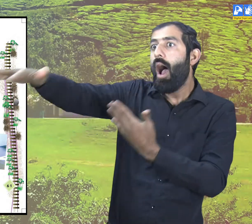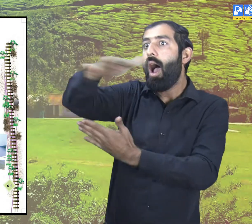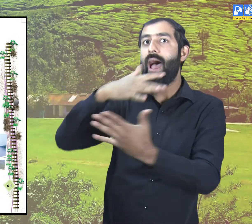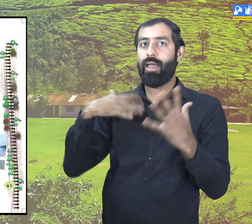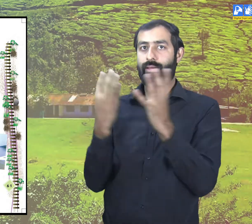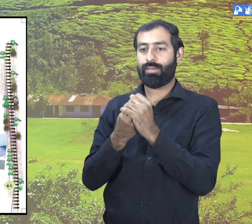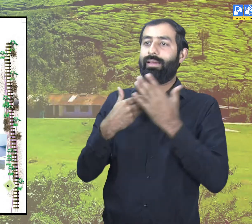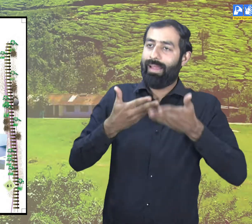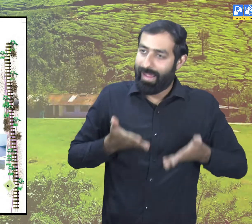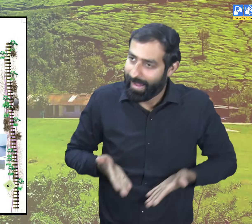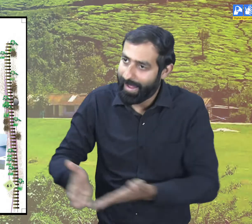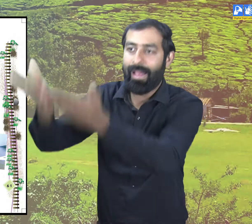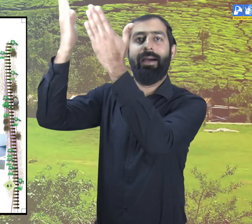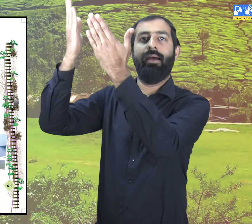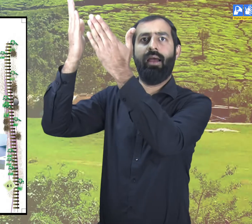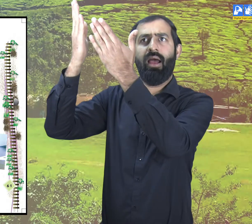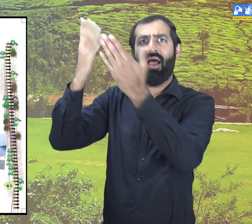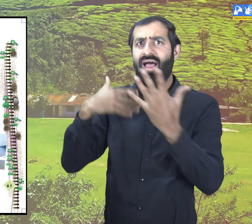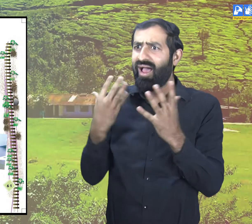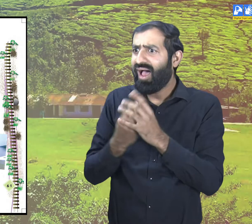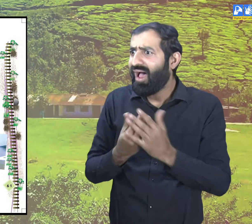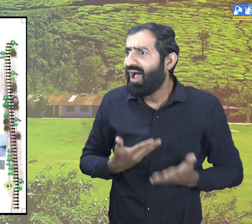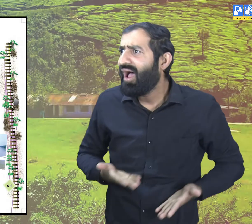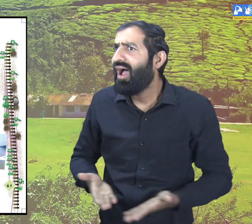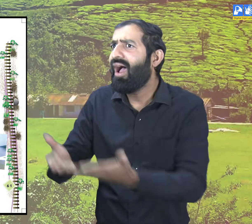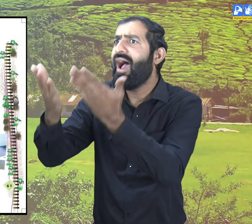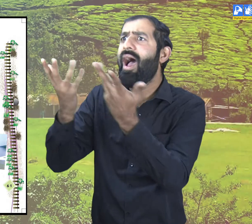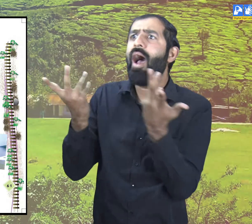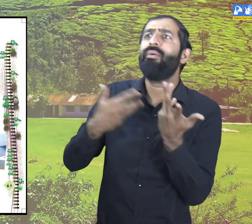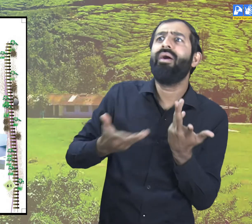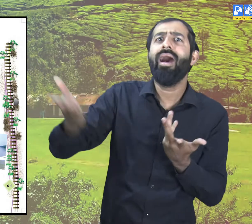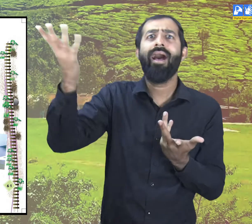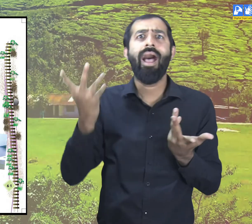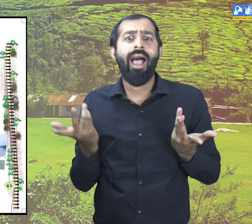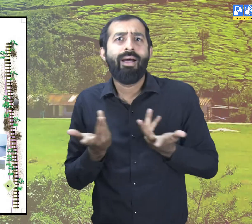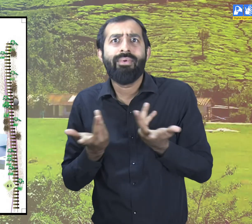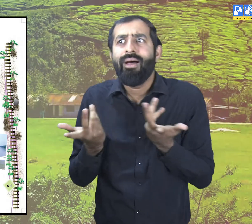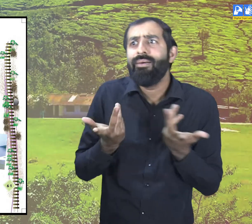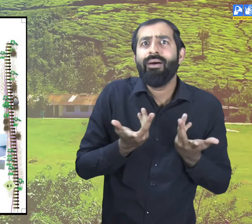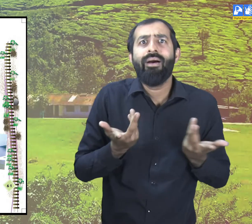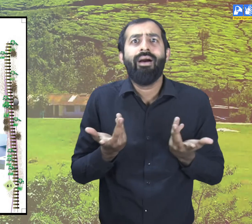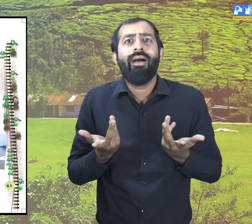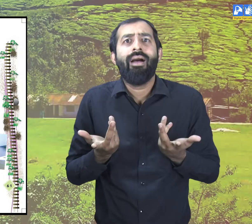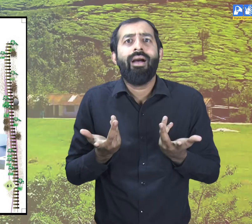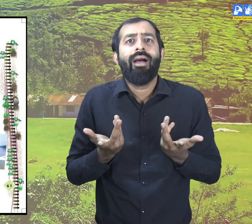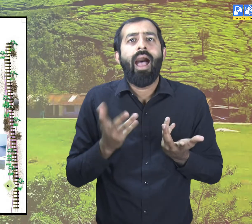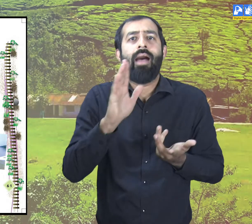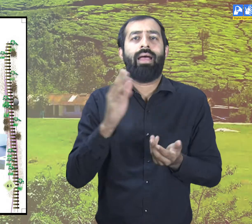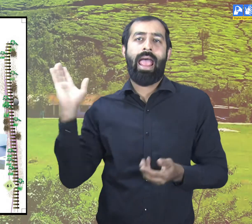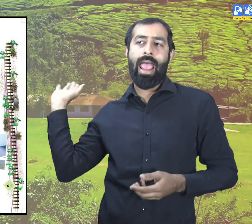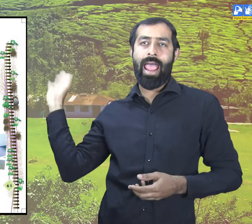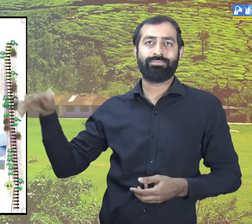''That is where we have to go.'' But how will we get there, I wondered.